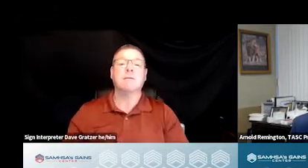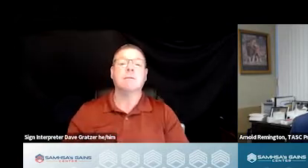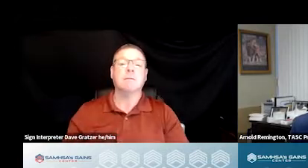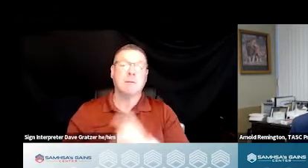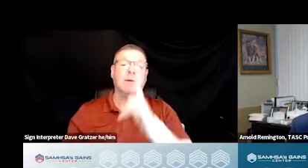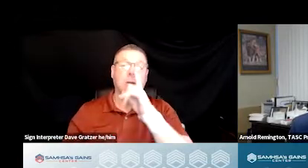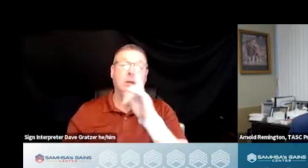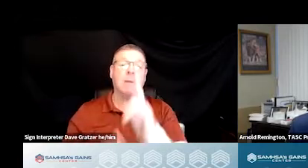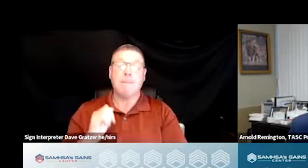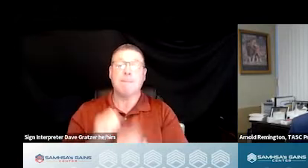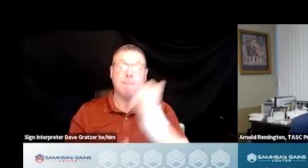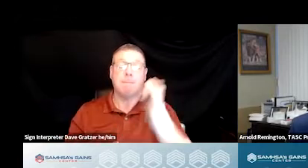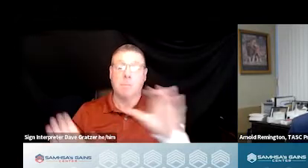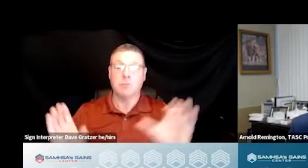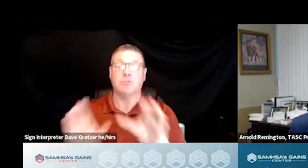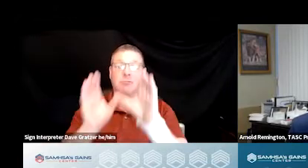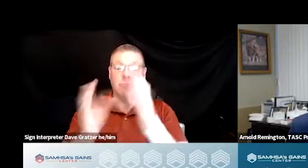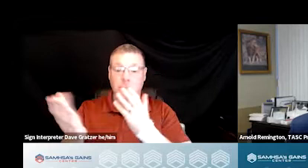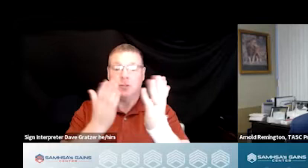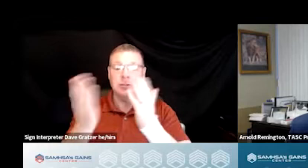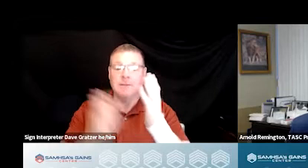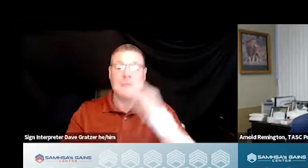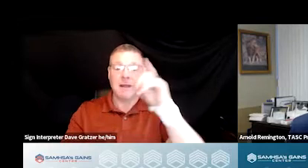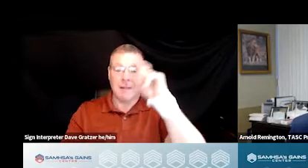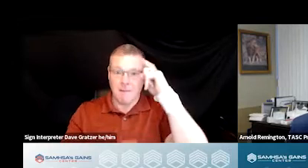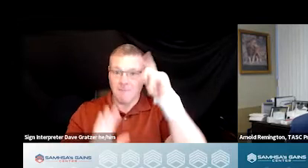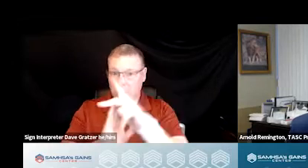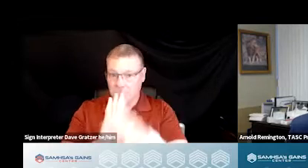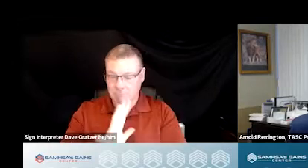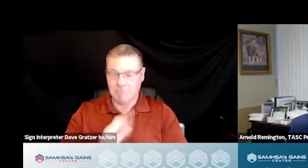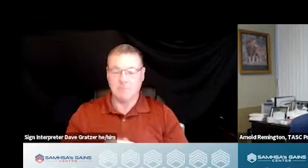good chunk of crisis services and government policy folks,